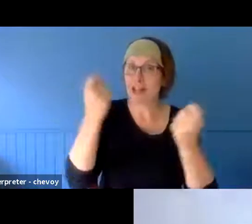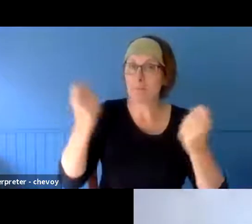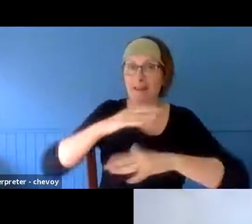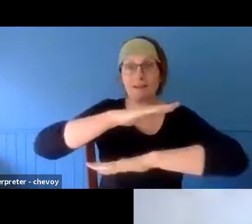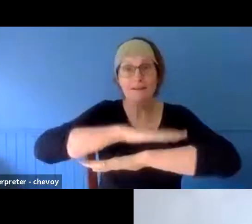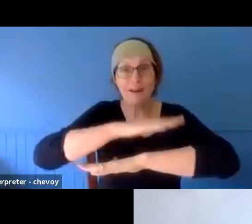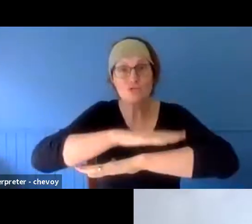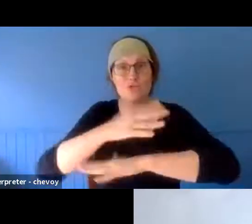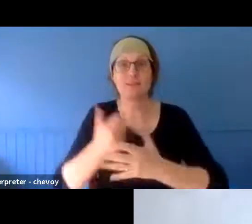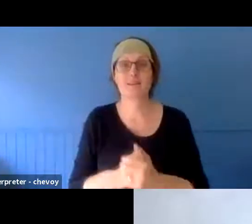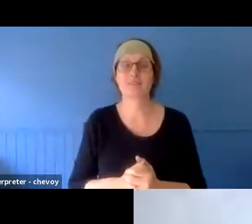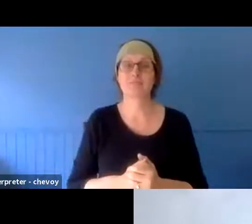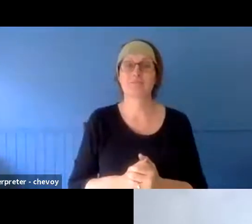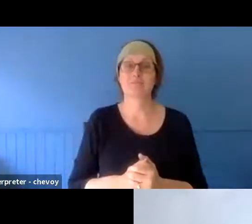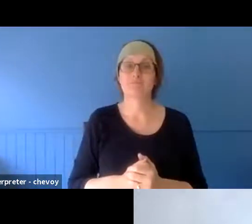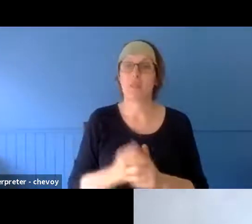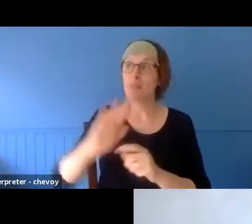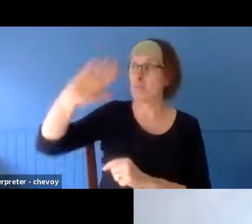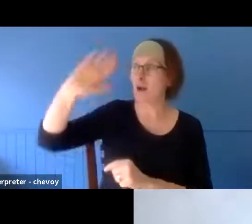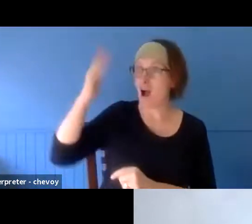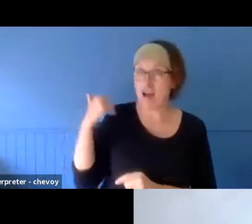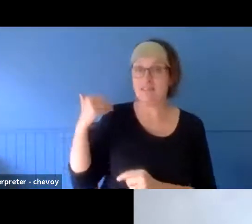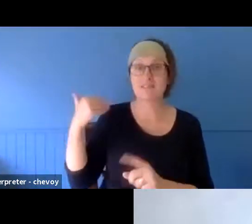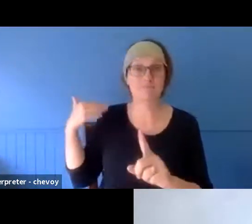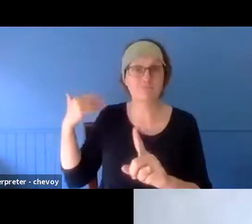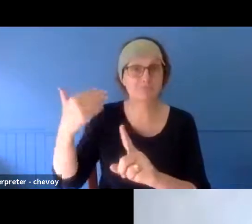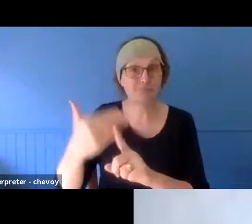country, the past, developments were coming and changing. I'd already had